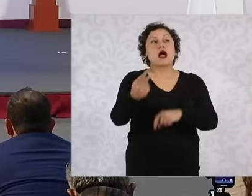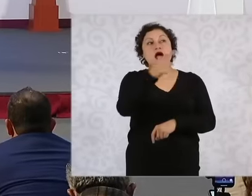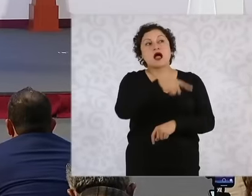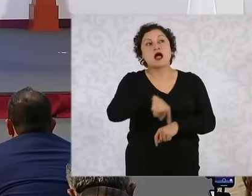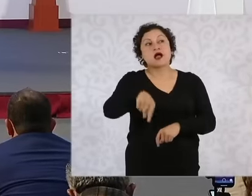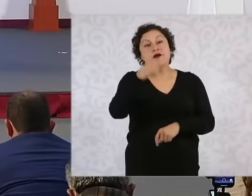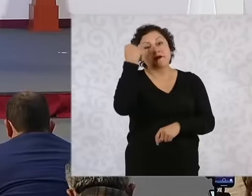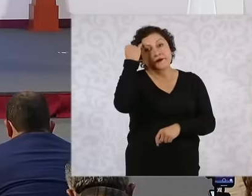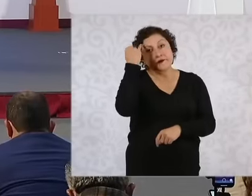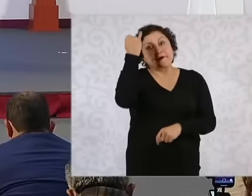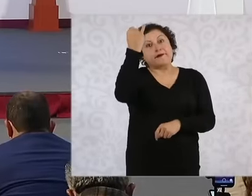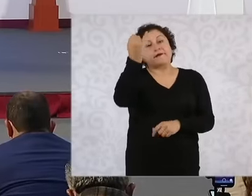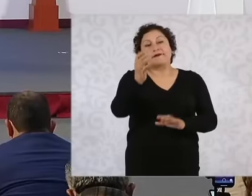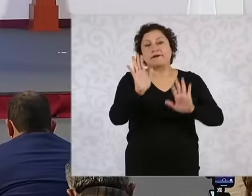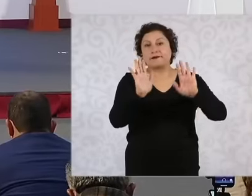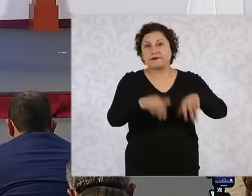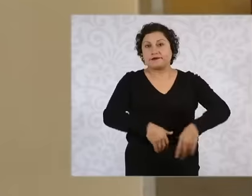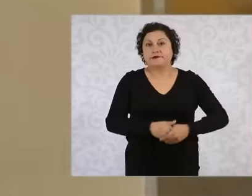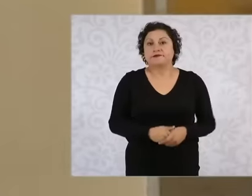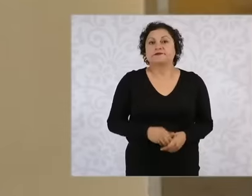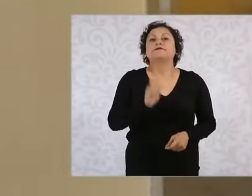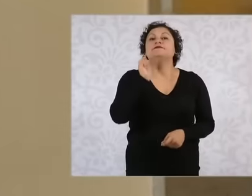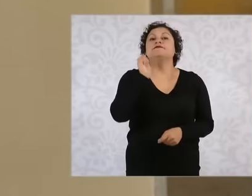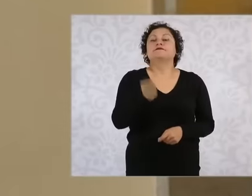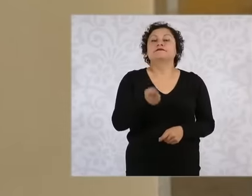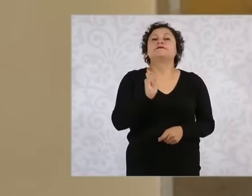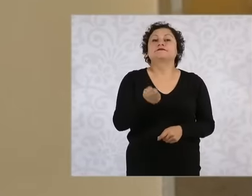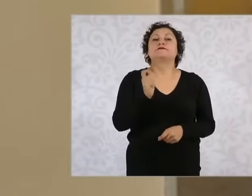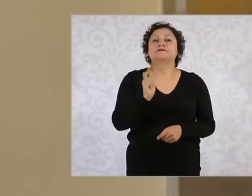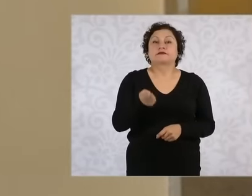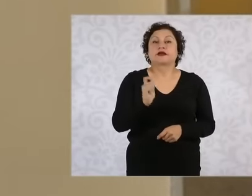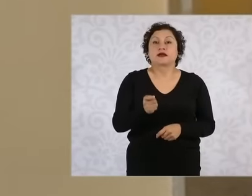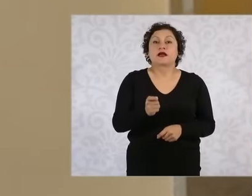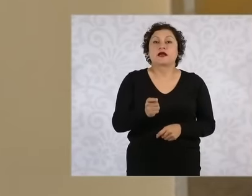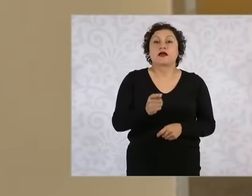appointment of Minal Deputies was an over-representation. Remember,